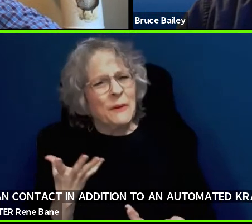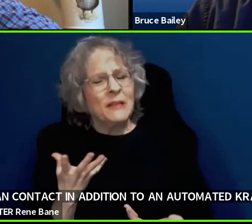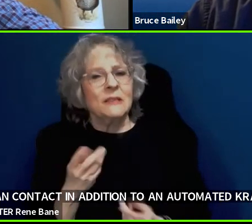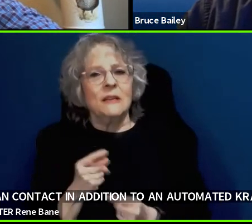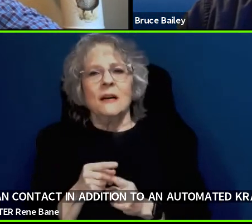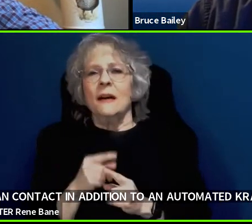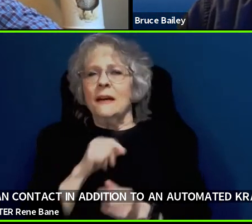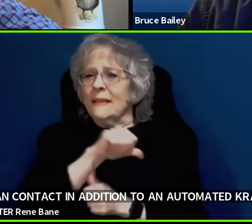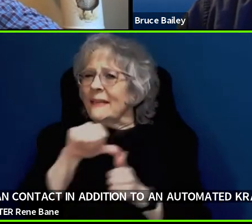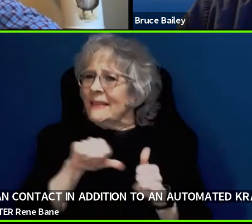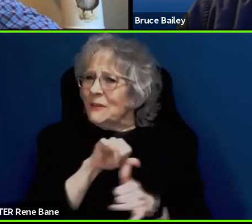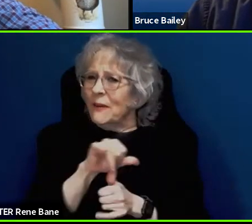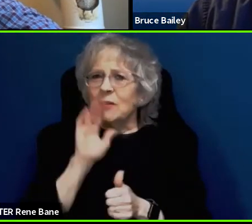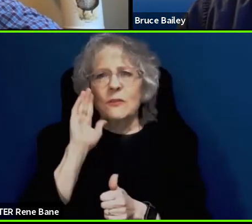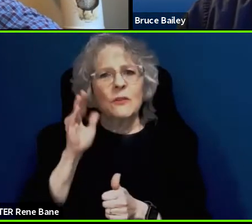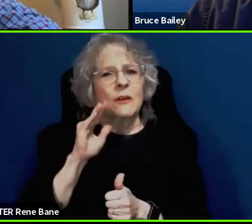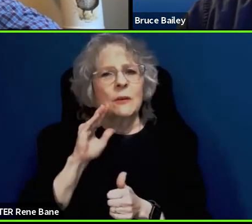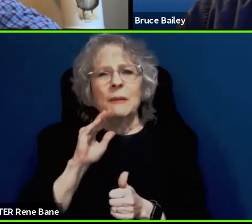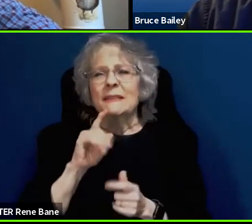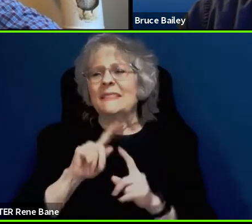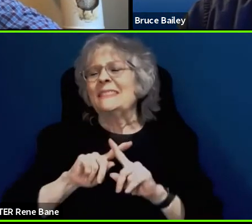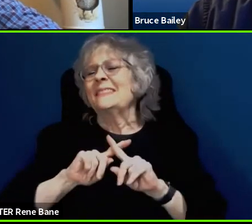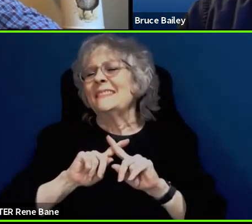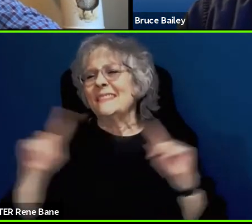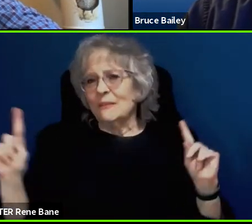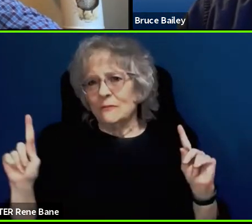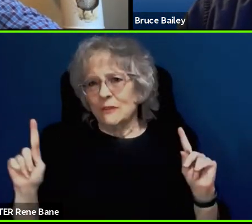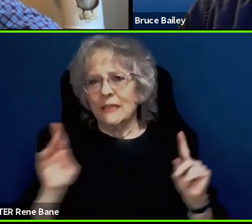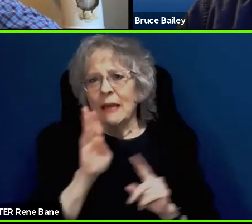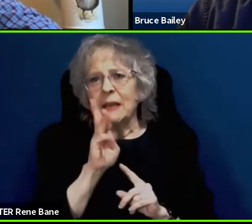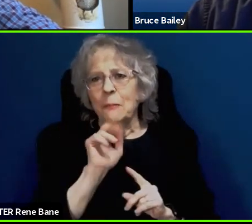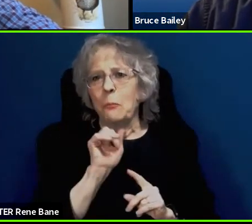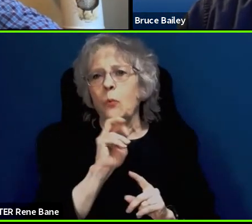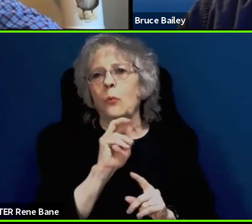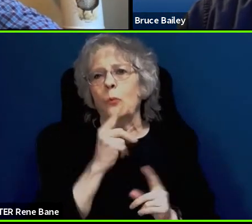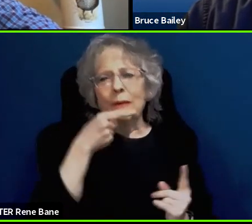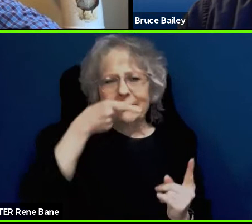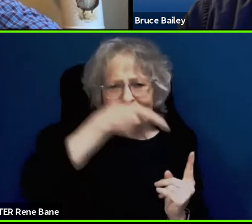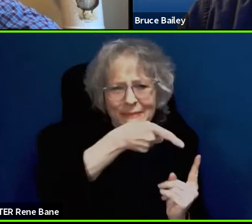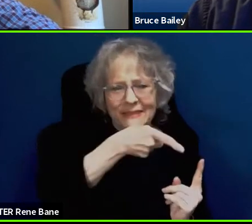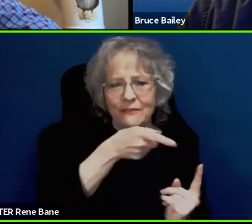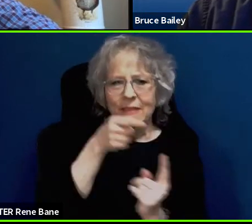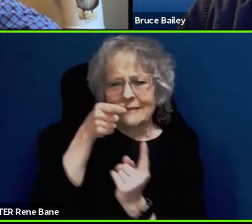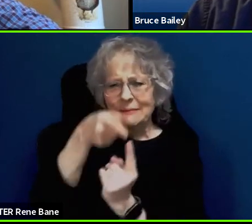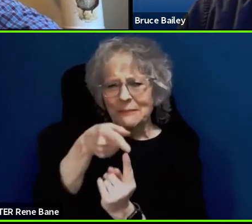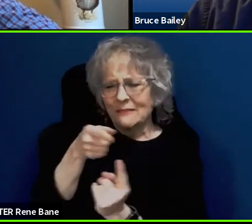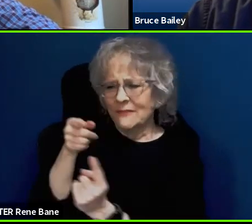to be so different and brand specific, and the capabilities are going to be varied as far as the